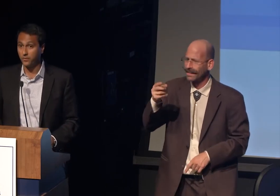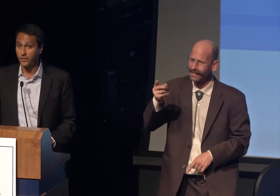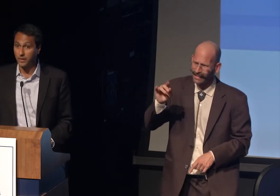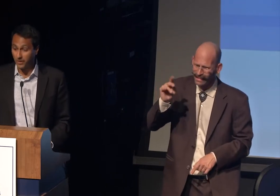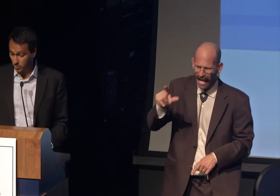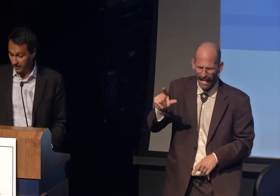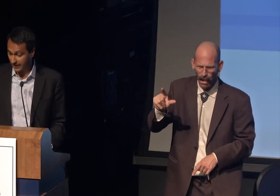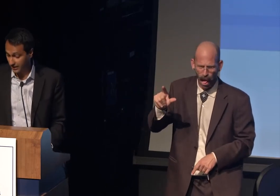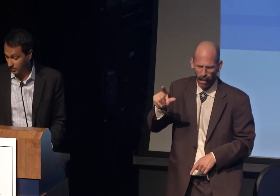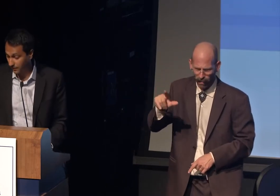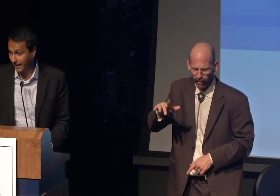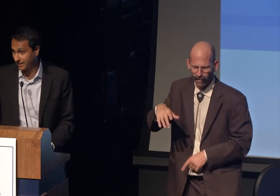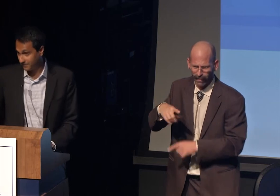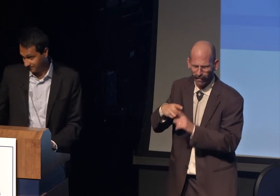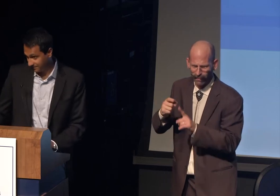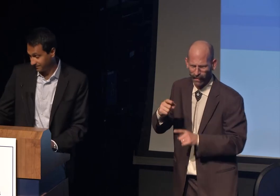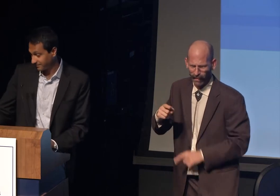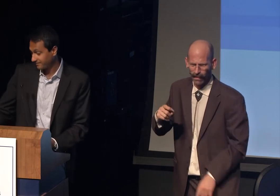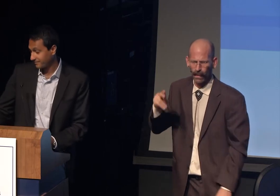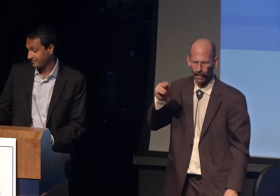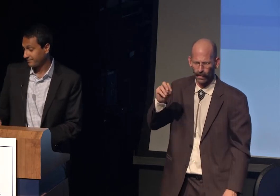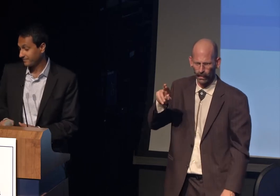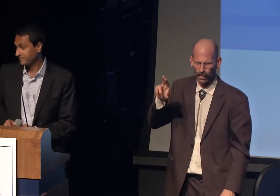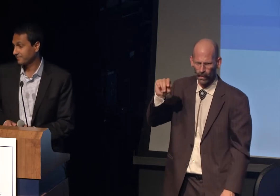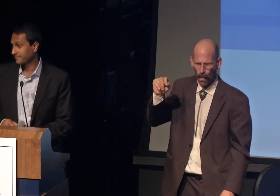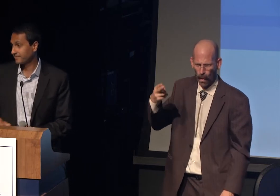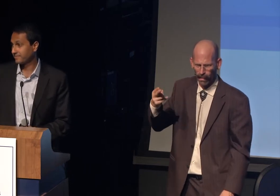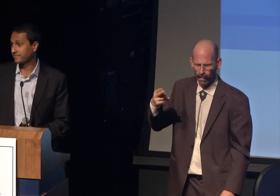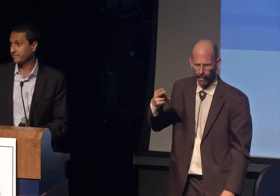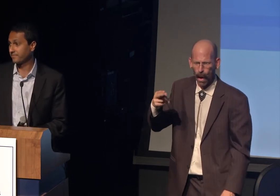Thank you very much, we'll get into our panel.